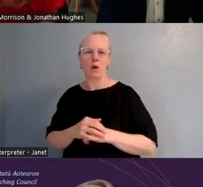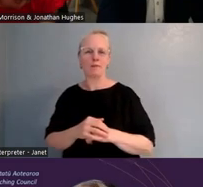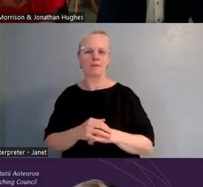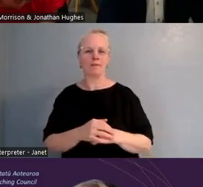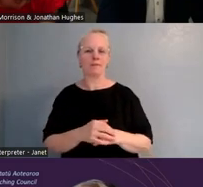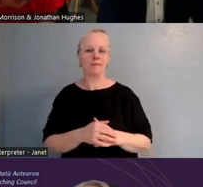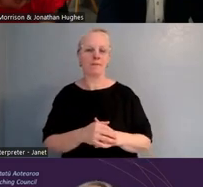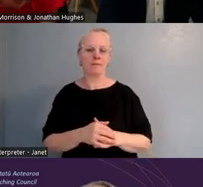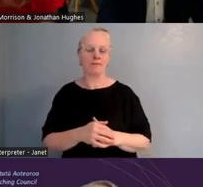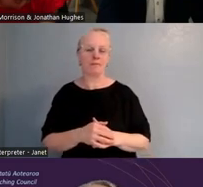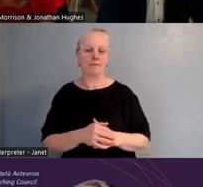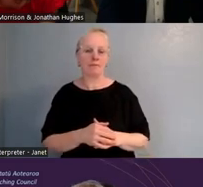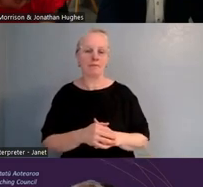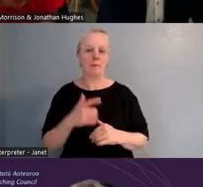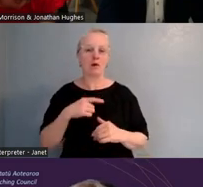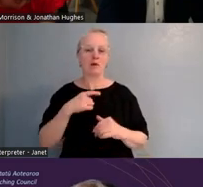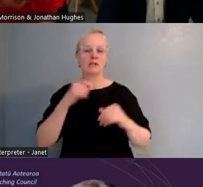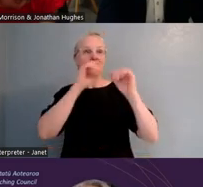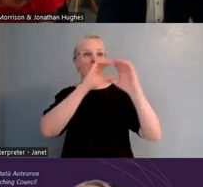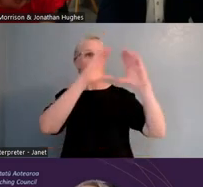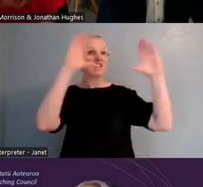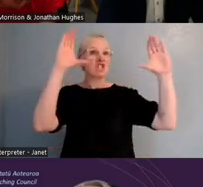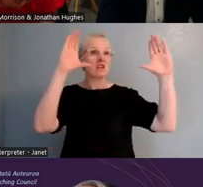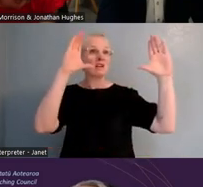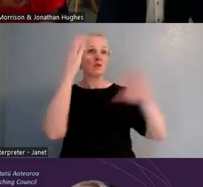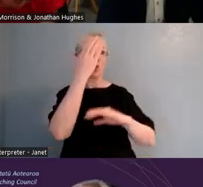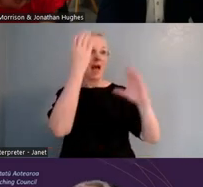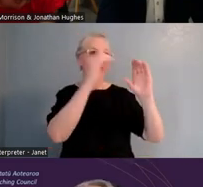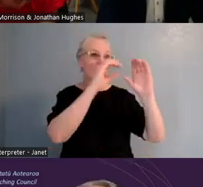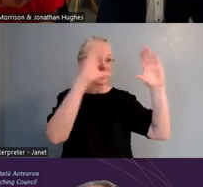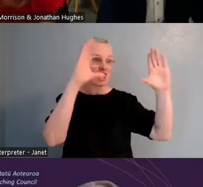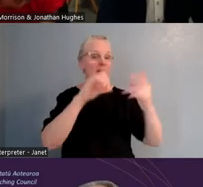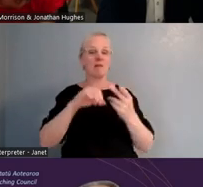aligning with vision, Te Tiriti O Waitangi. All of those pieces come together there.